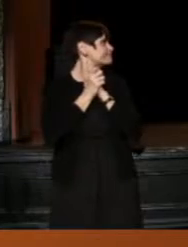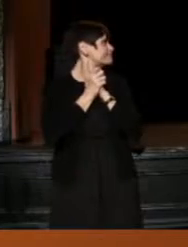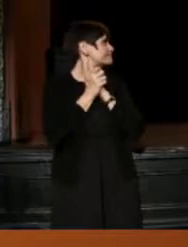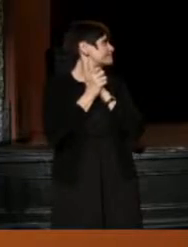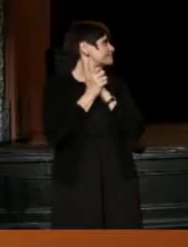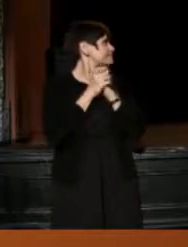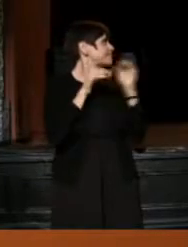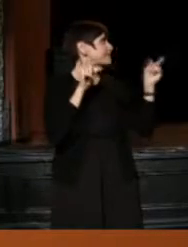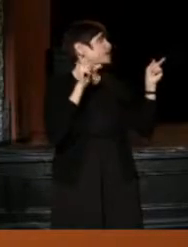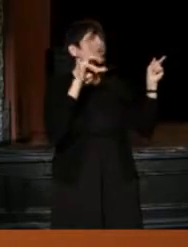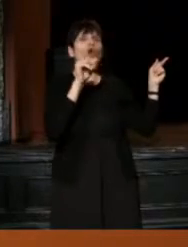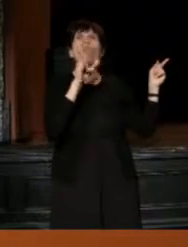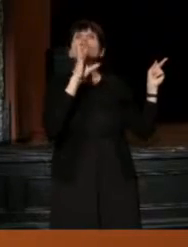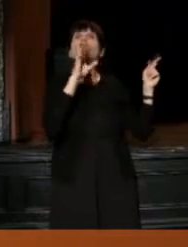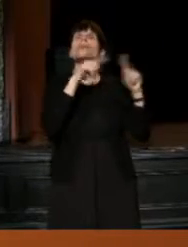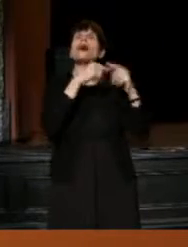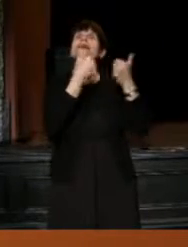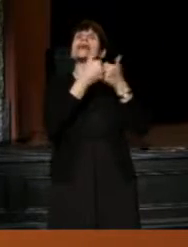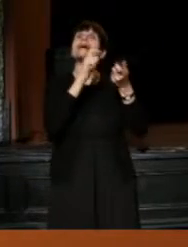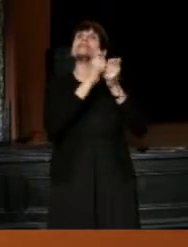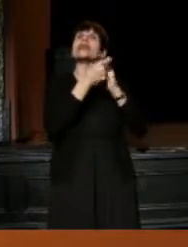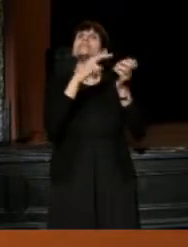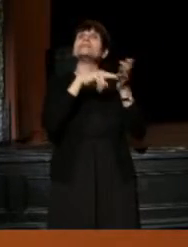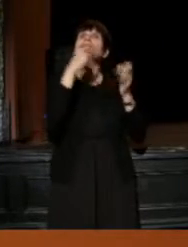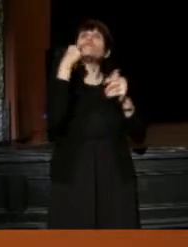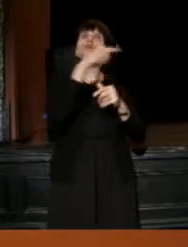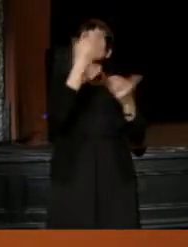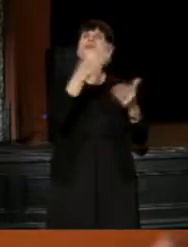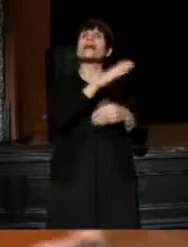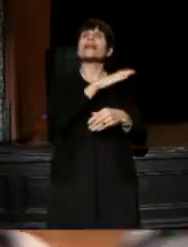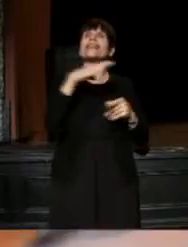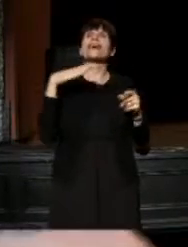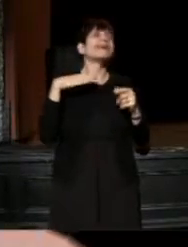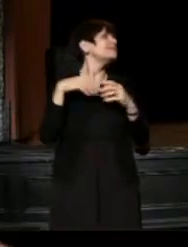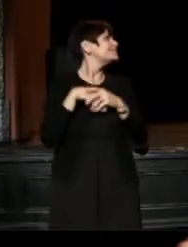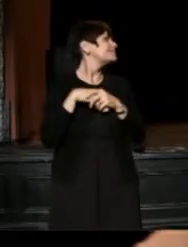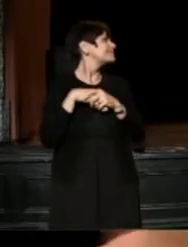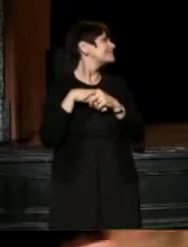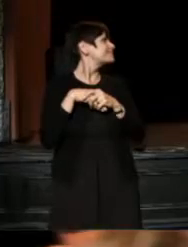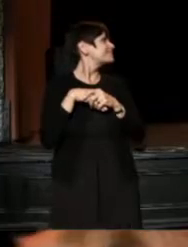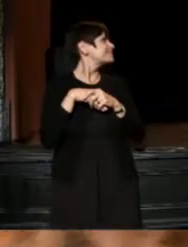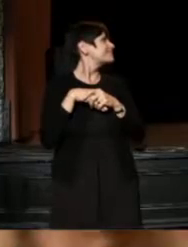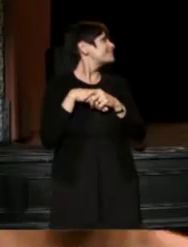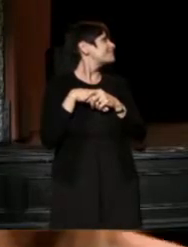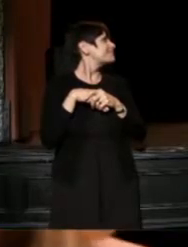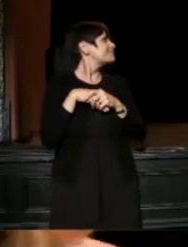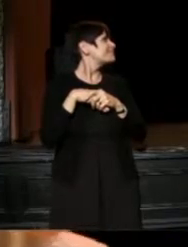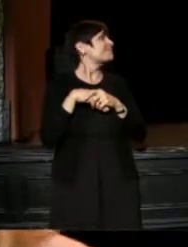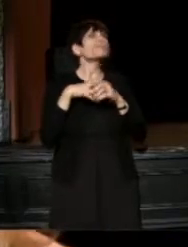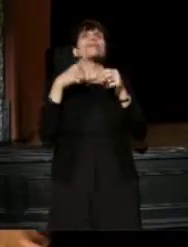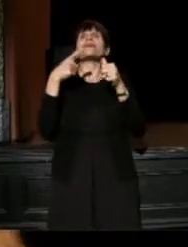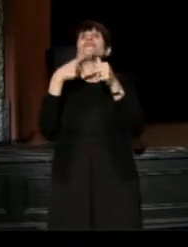Laura, talk about what game change means for you here in Cleveland. (Laura) Well, first of all,